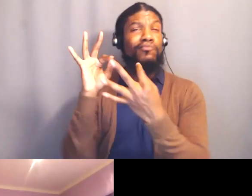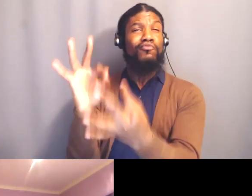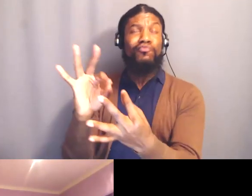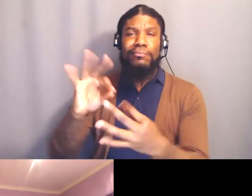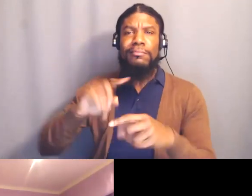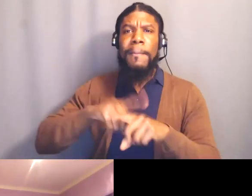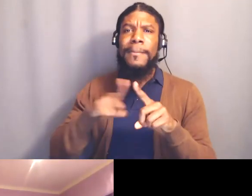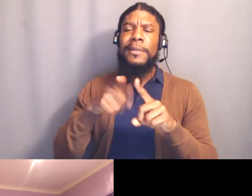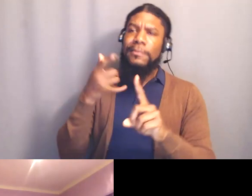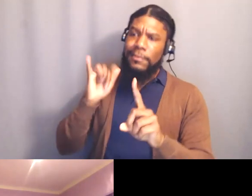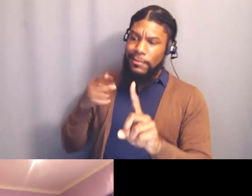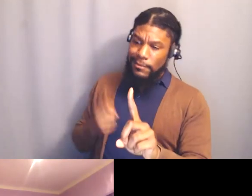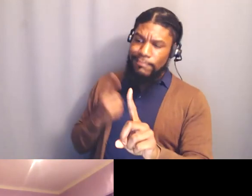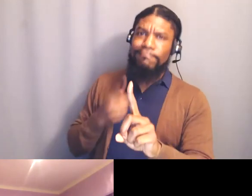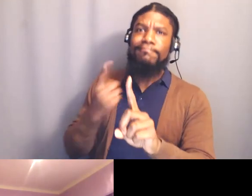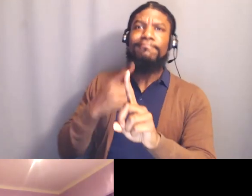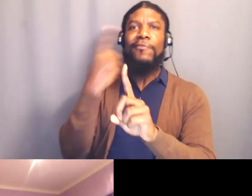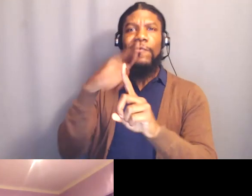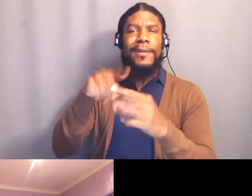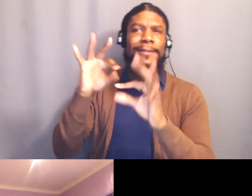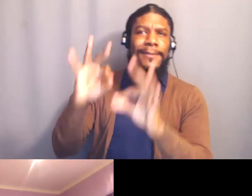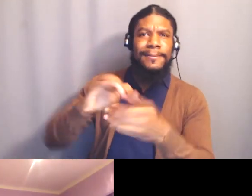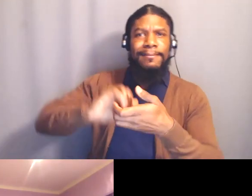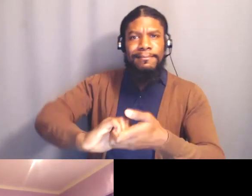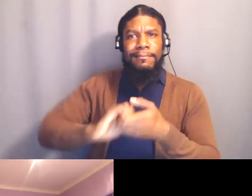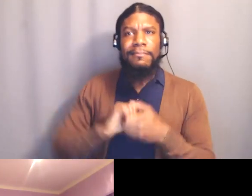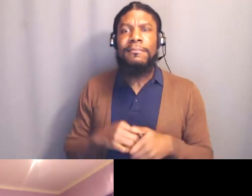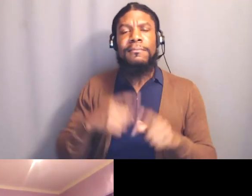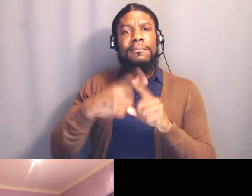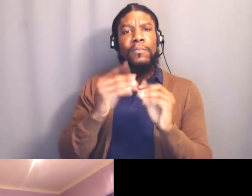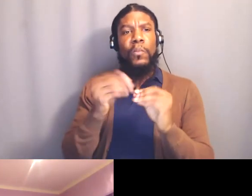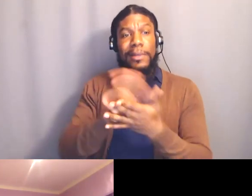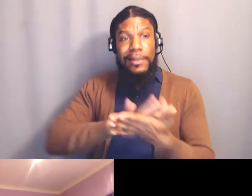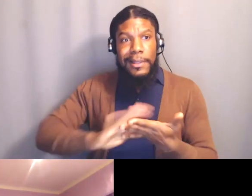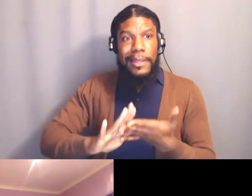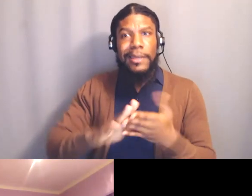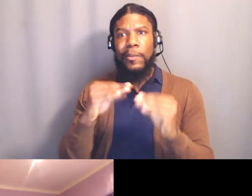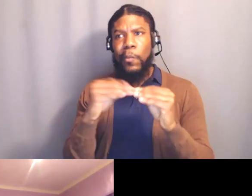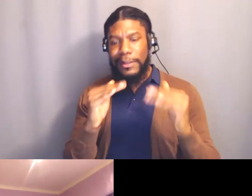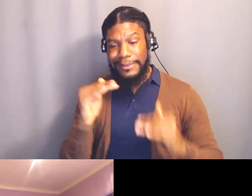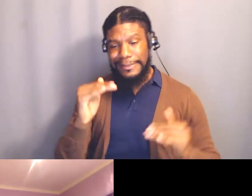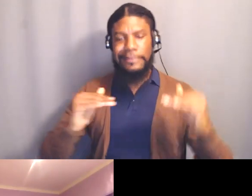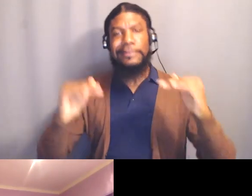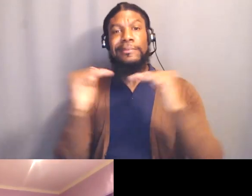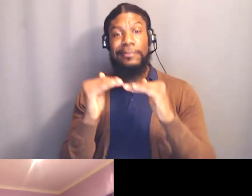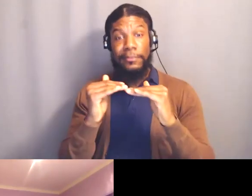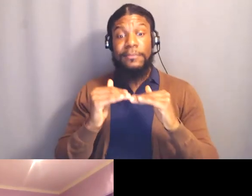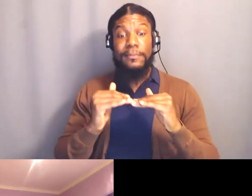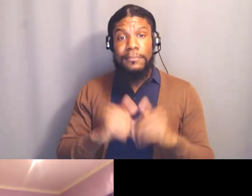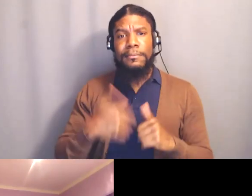to be inclusive, healthier, cleaner, and more equitable. I envision a world where every person has clean,